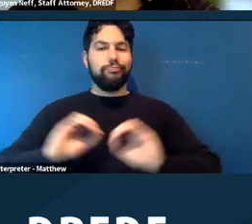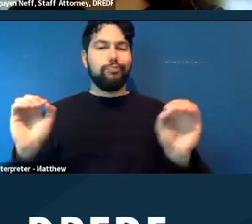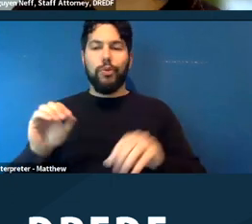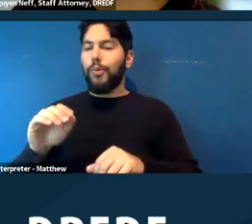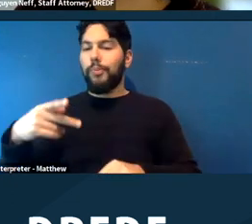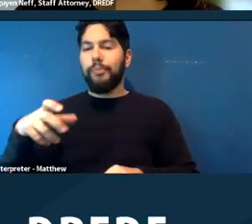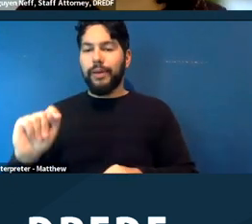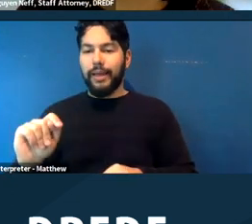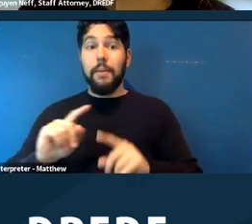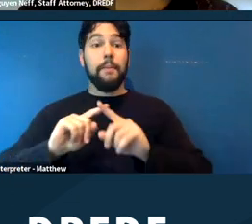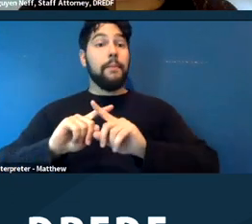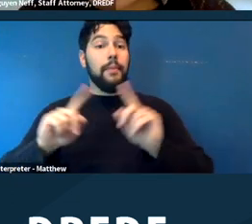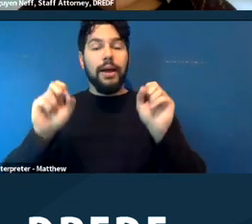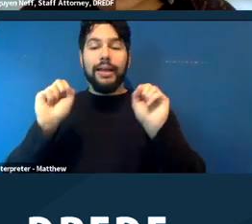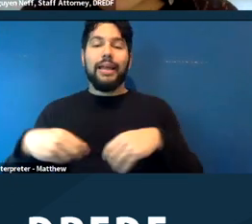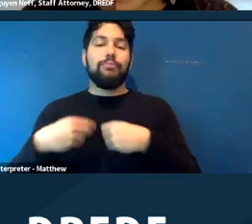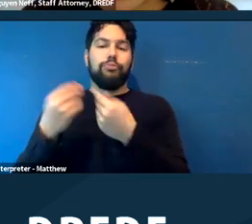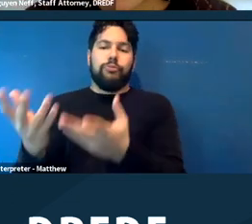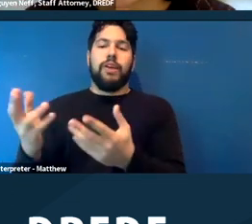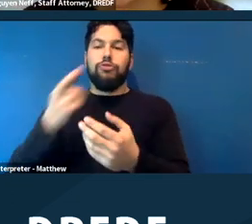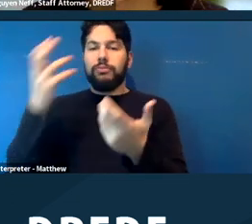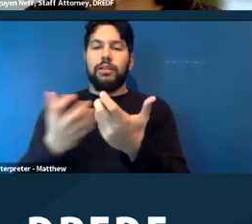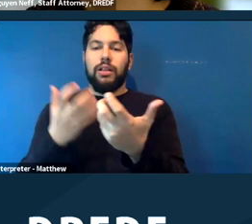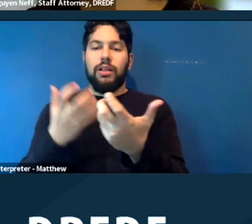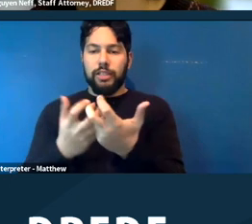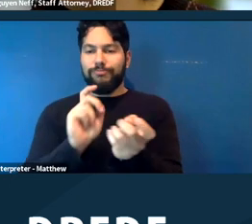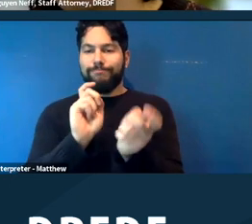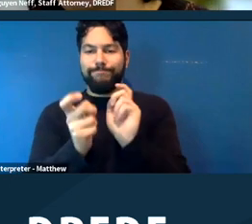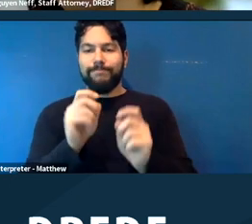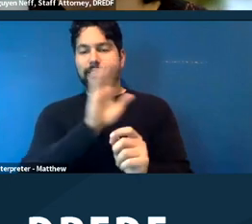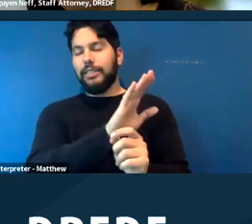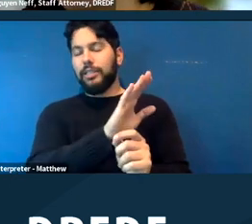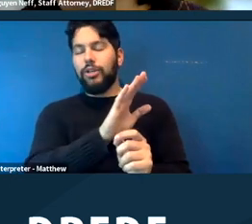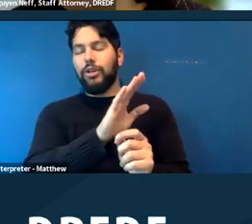a reasonable modification of that policy to enable people with disabilities to have their